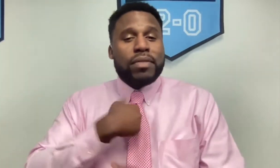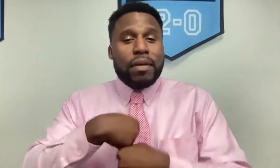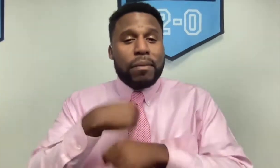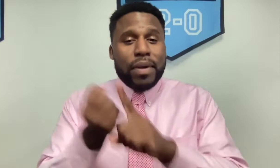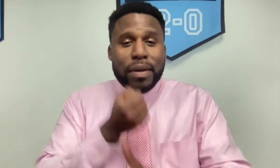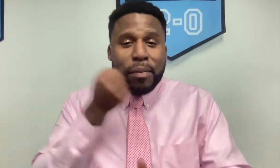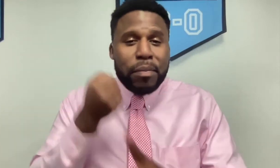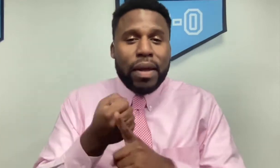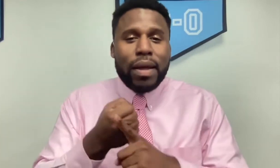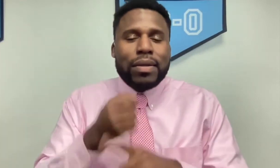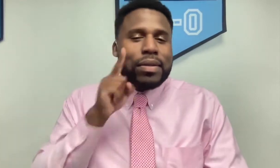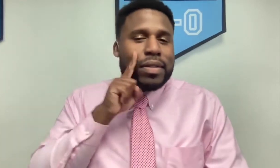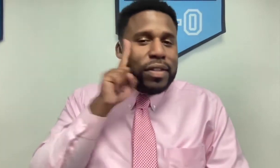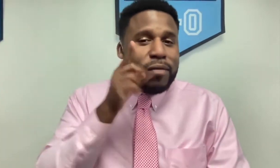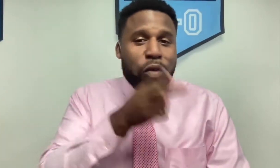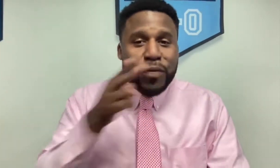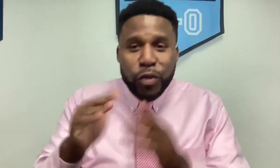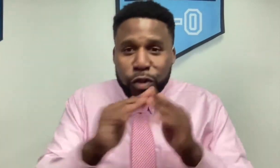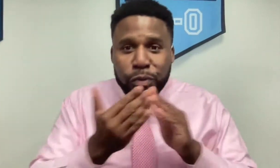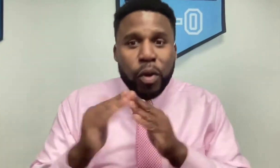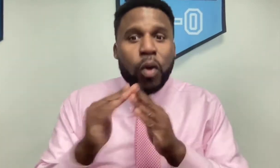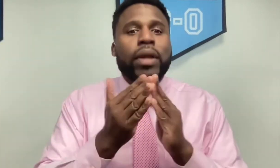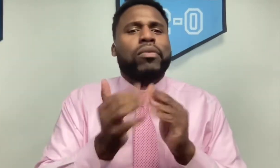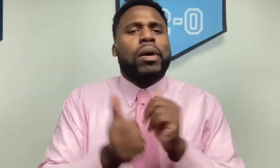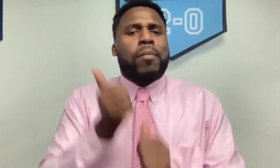I’m making an impact in the Deaf and hard-of-hearing community.